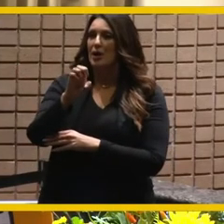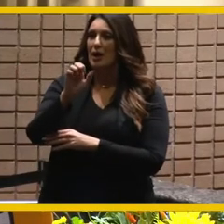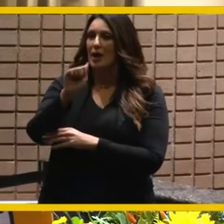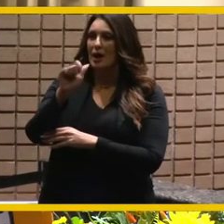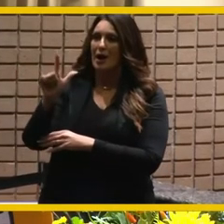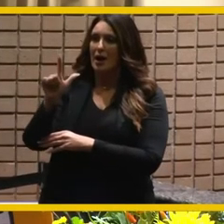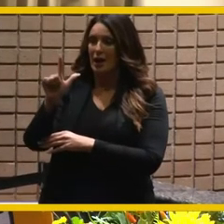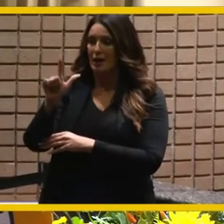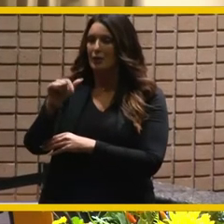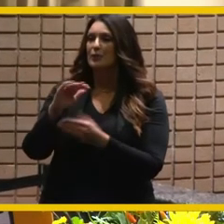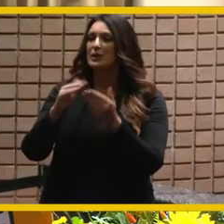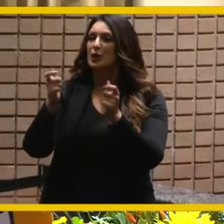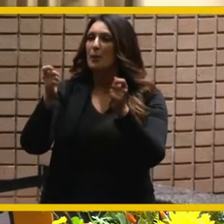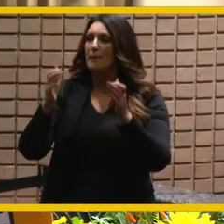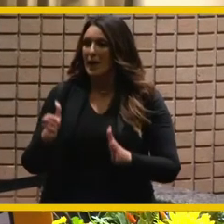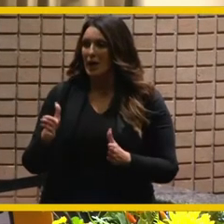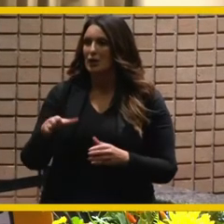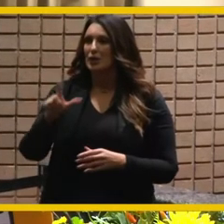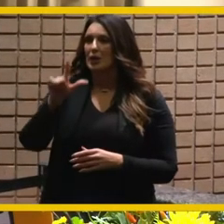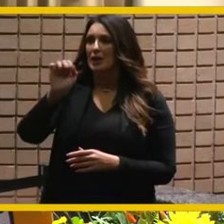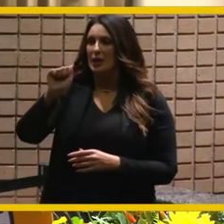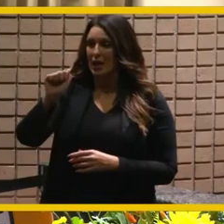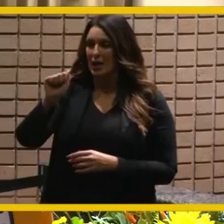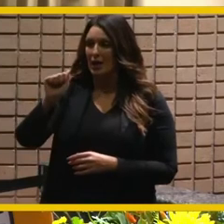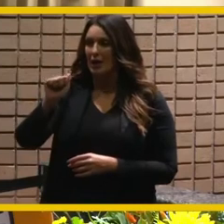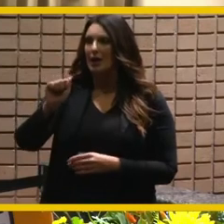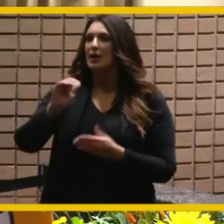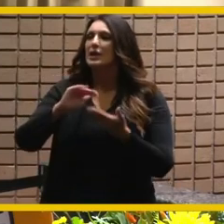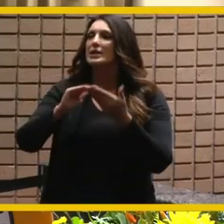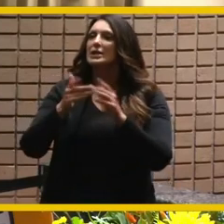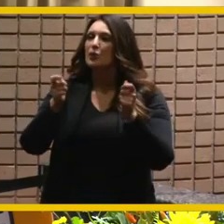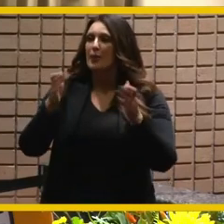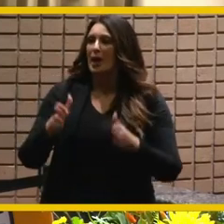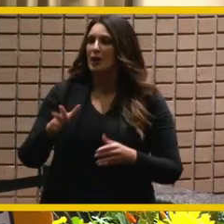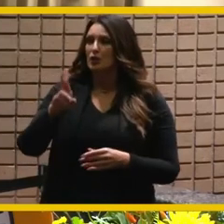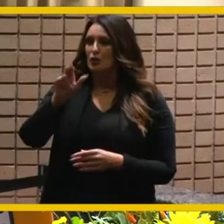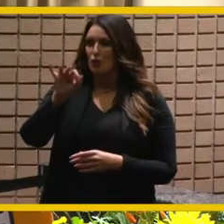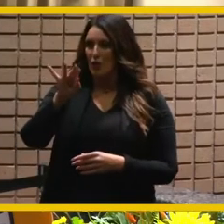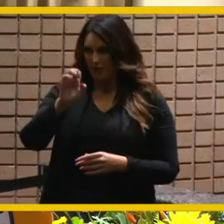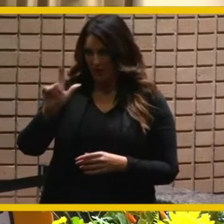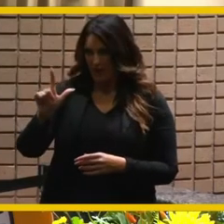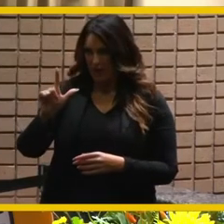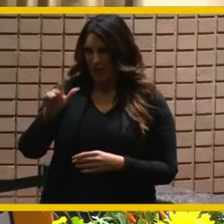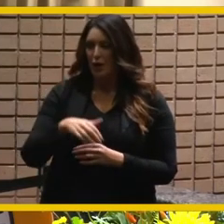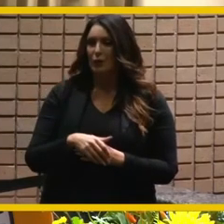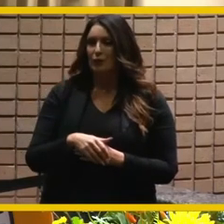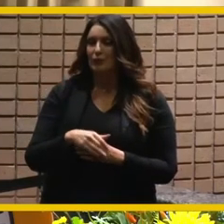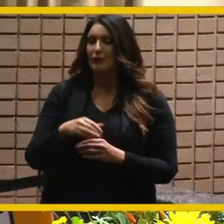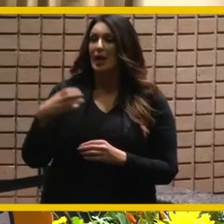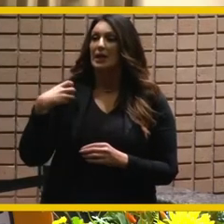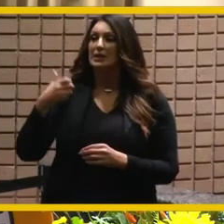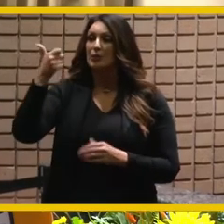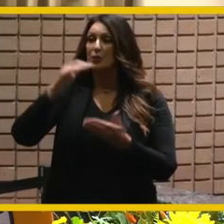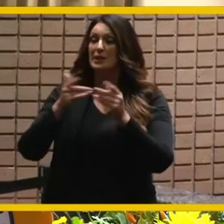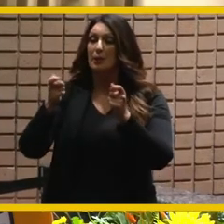city manager leah desing assistant city manager rafael guzman and deputy city manager lopez